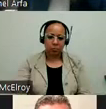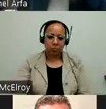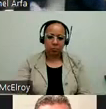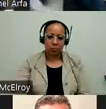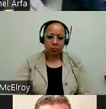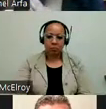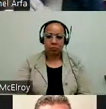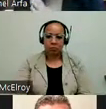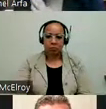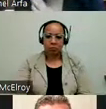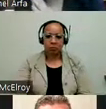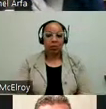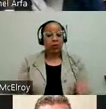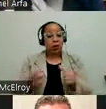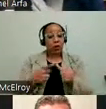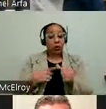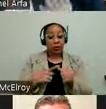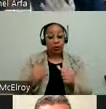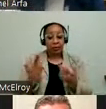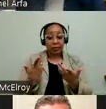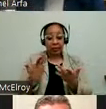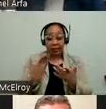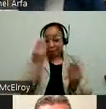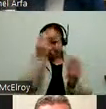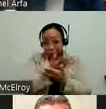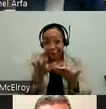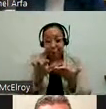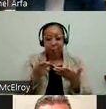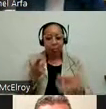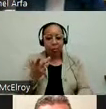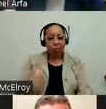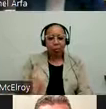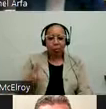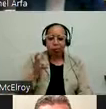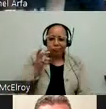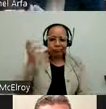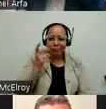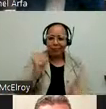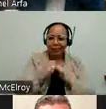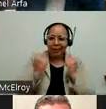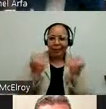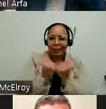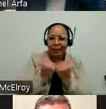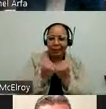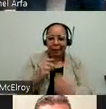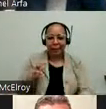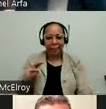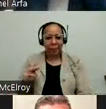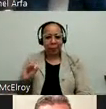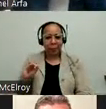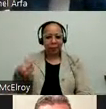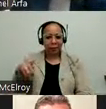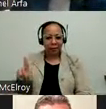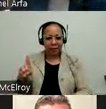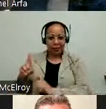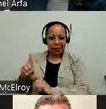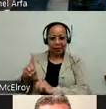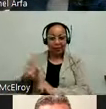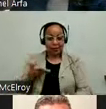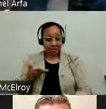you the incredible team here at the Mayor's Office for People with